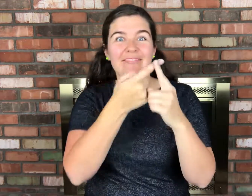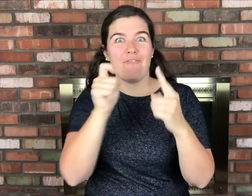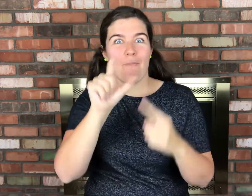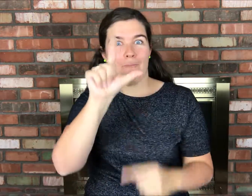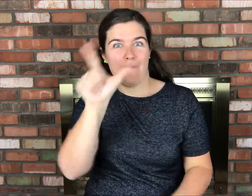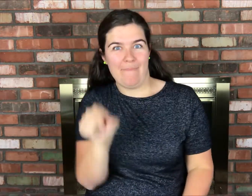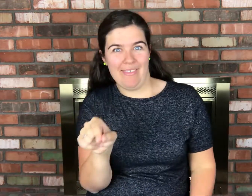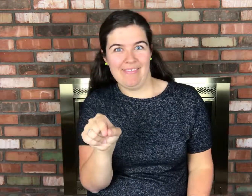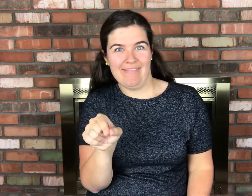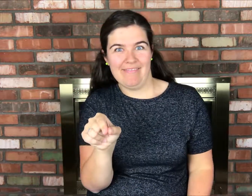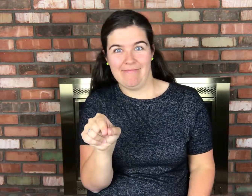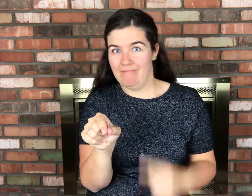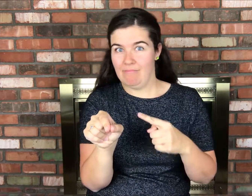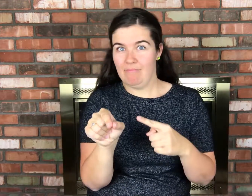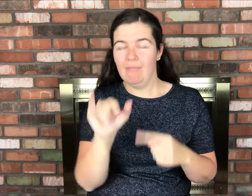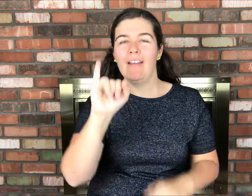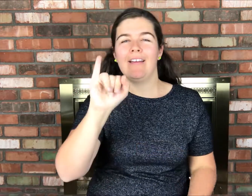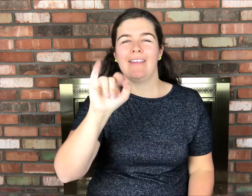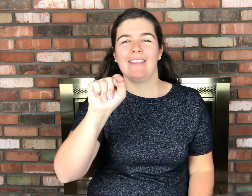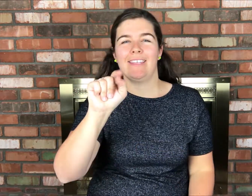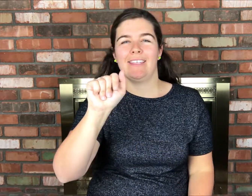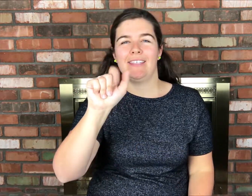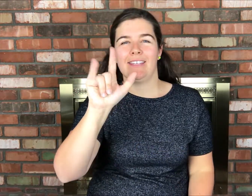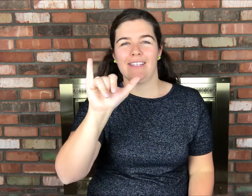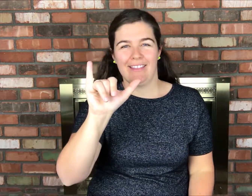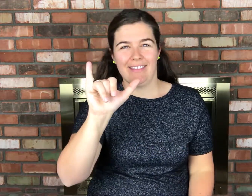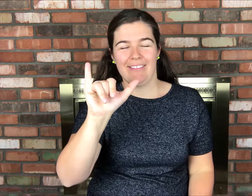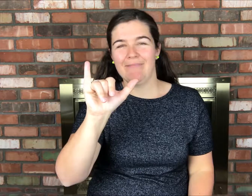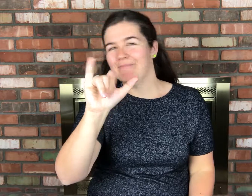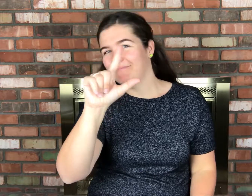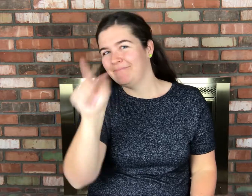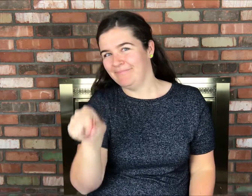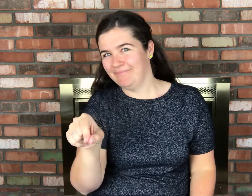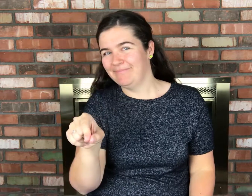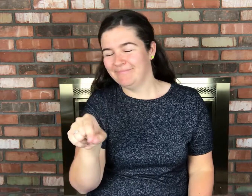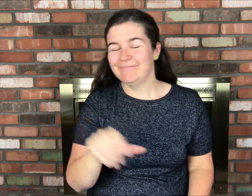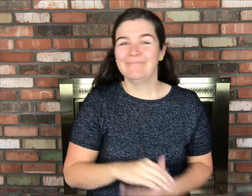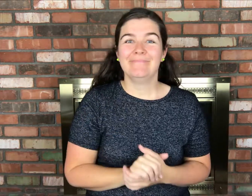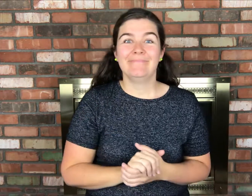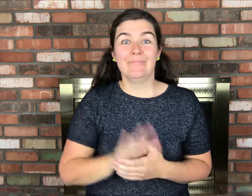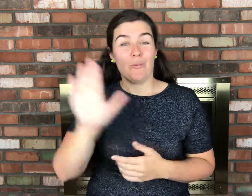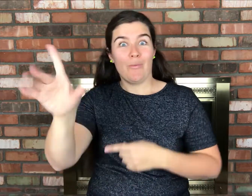It's from Italy.